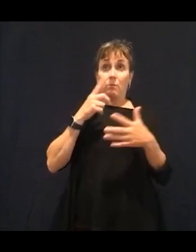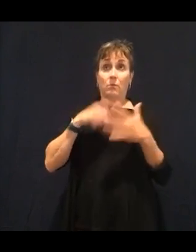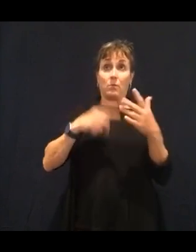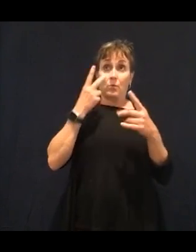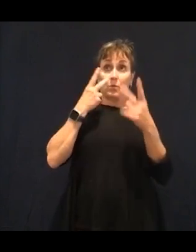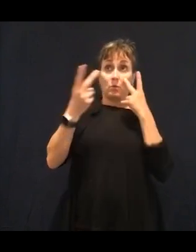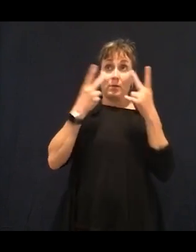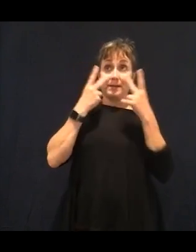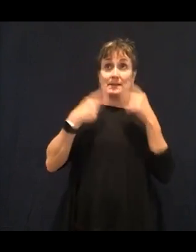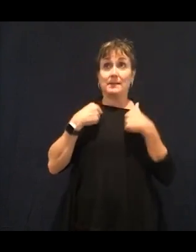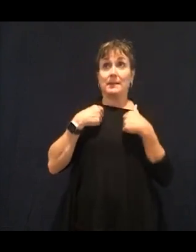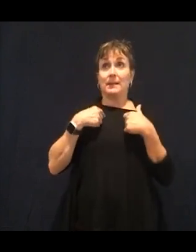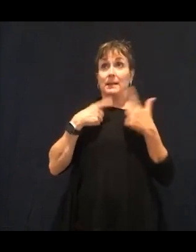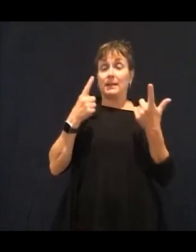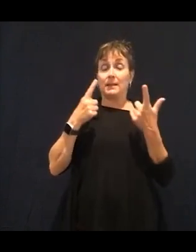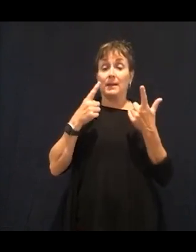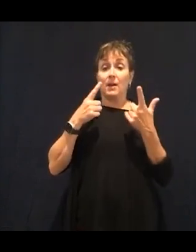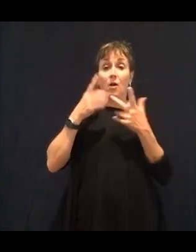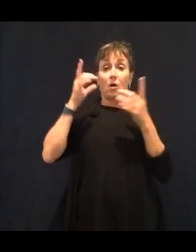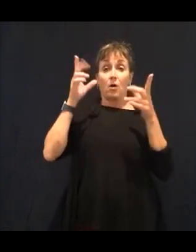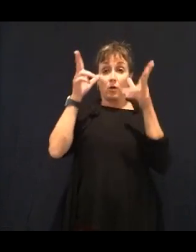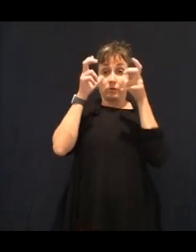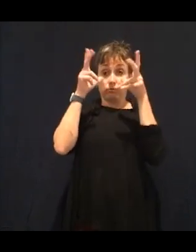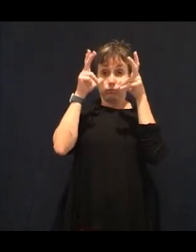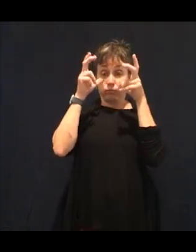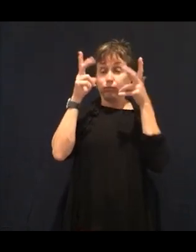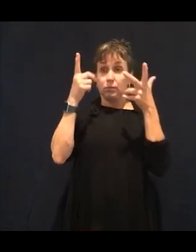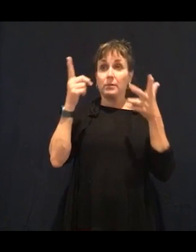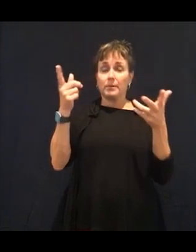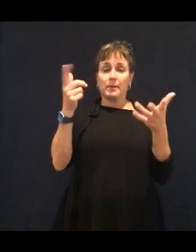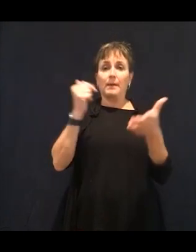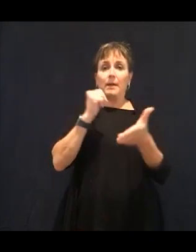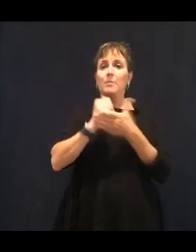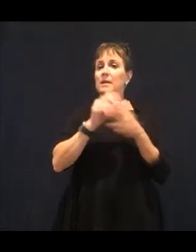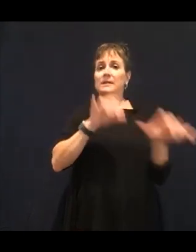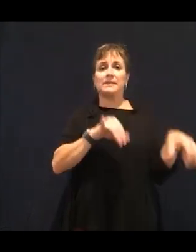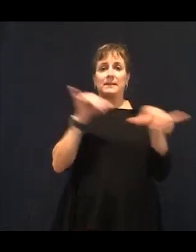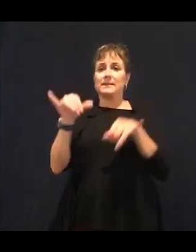is amazing for Usher's one, which is what my